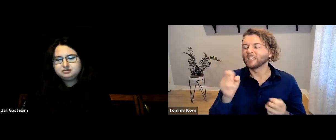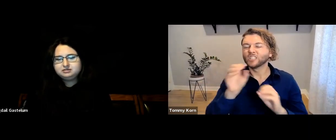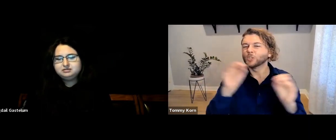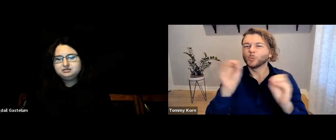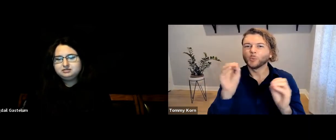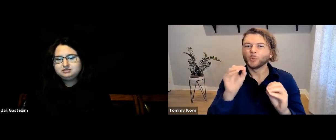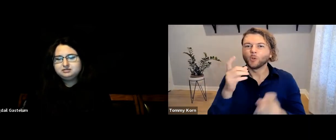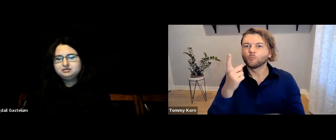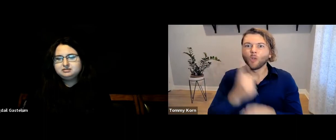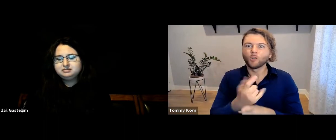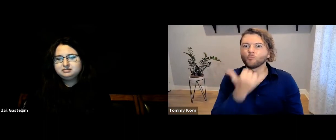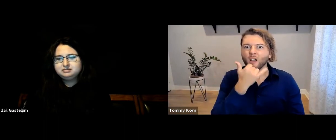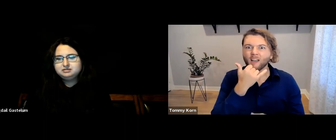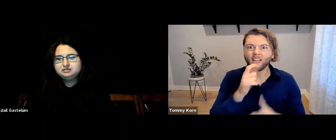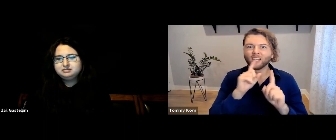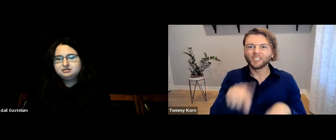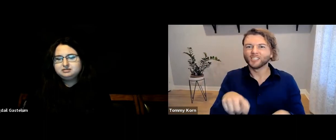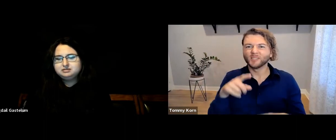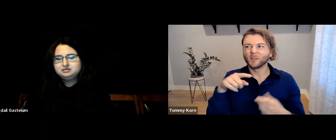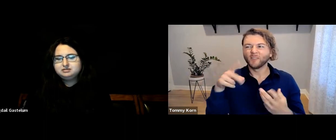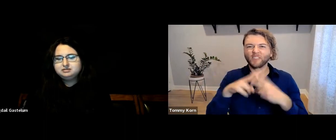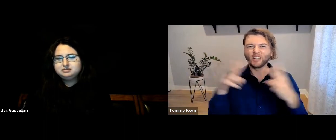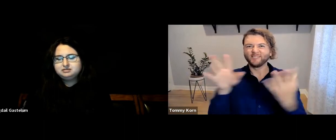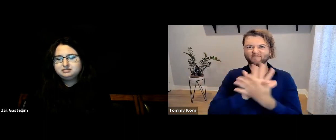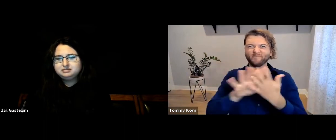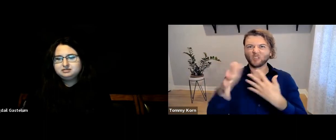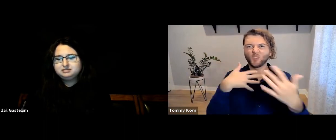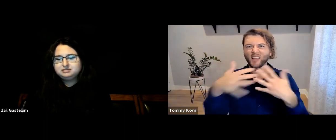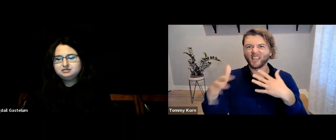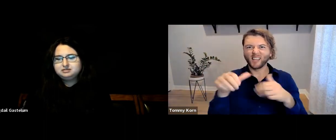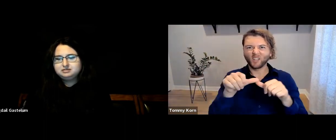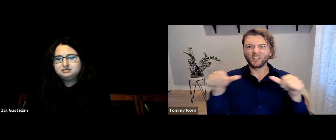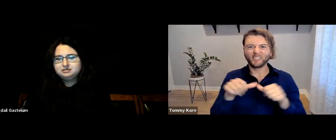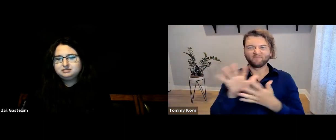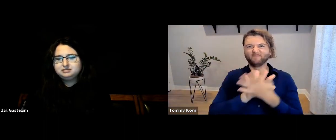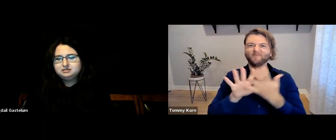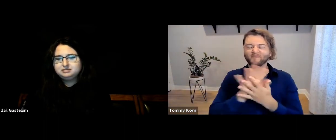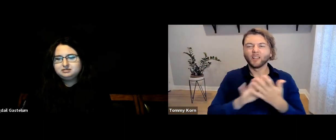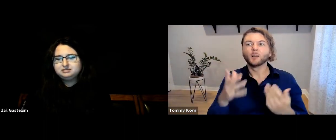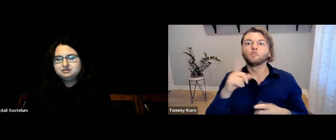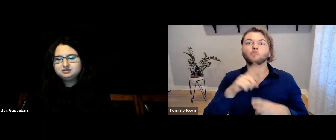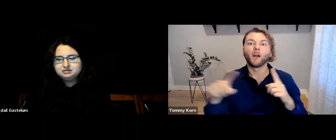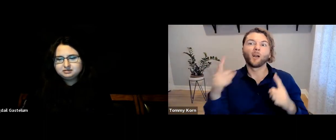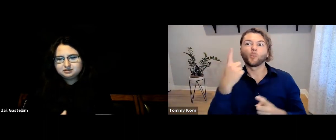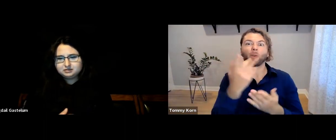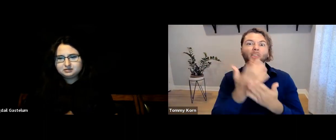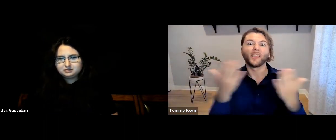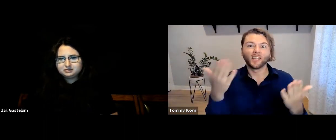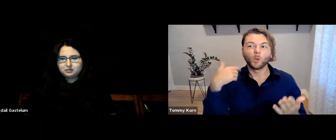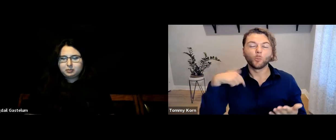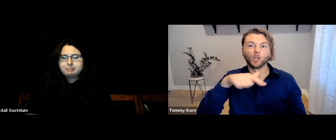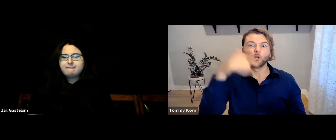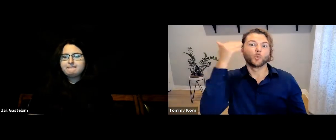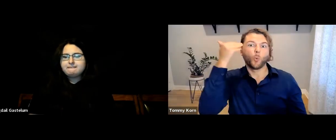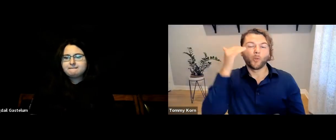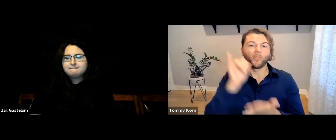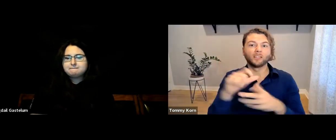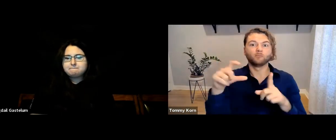There’s no real right or wrong answer, and it’s a very gray area. However, one thing we do know